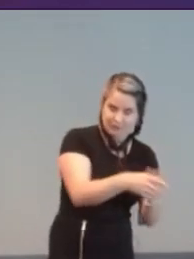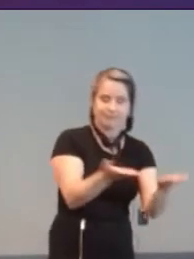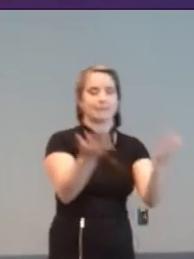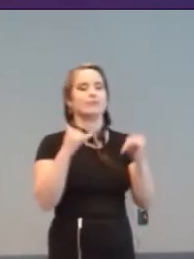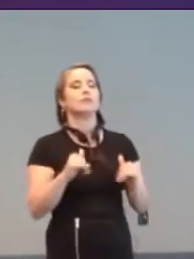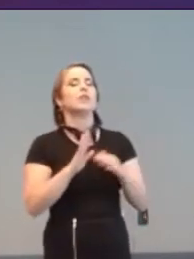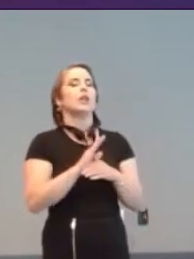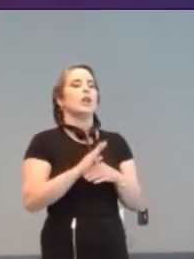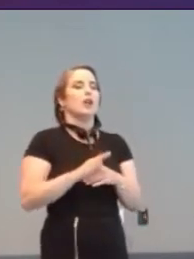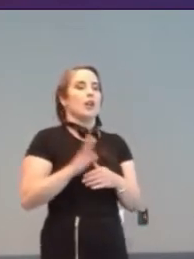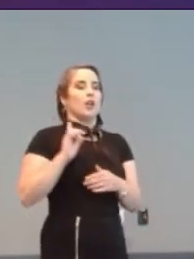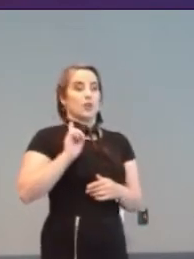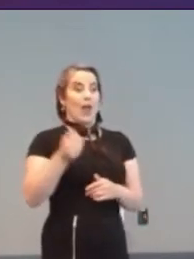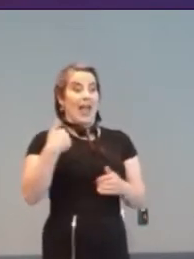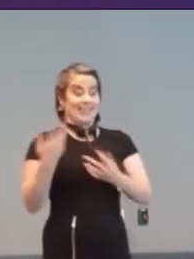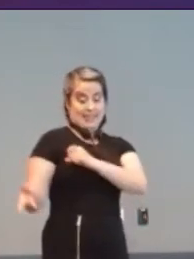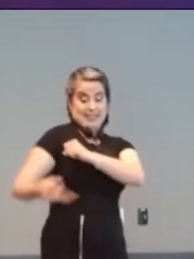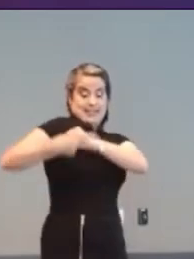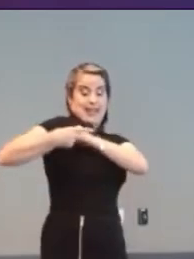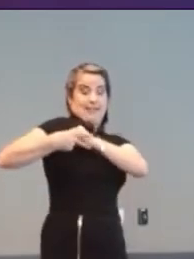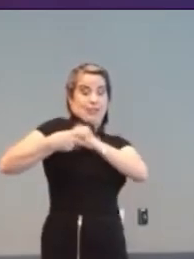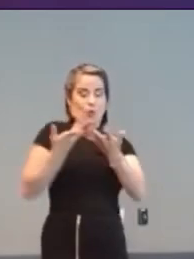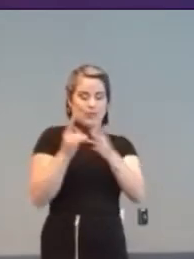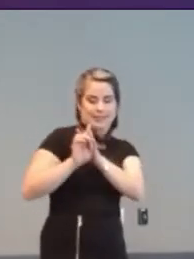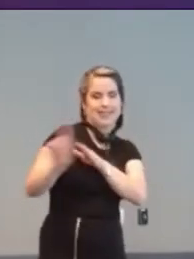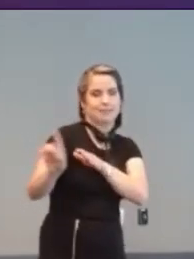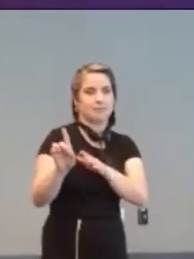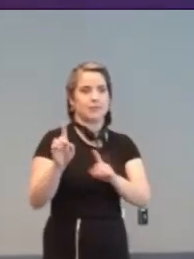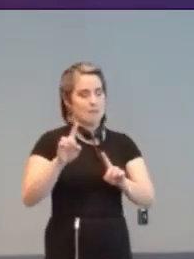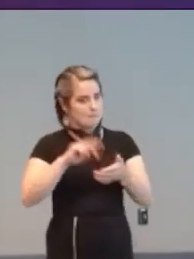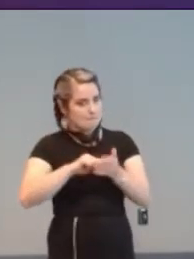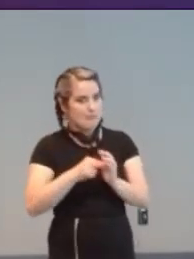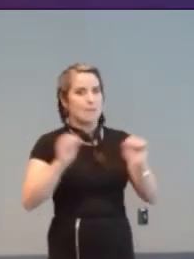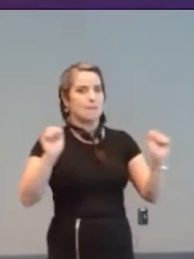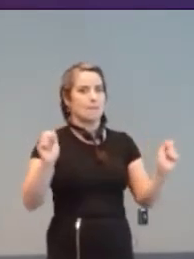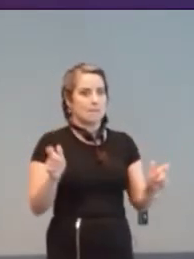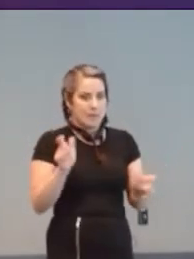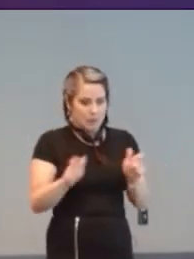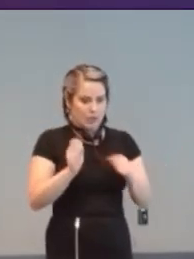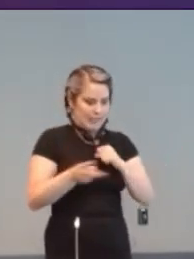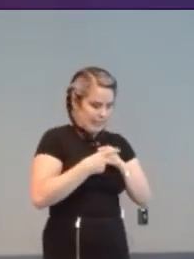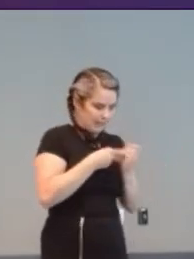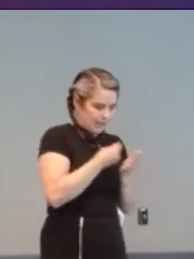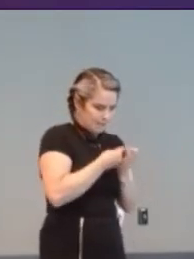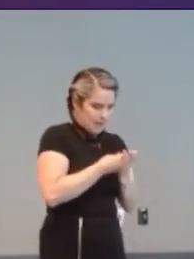Premium Savings Bond scheme. It encouraged people to save money, while having a chance to win cash